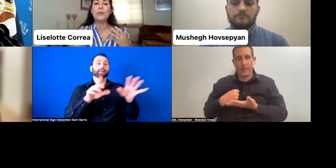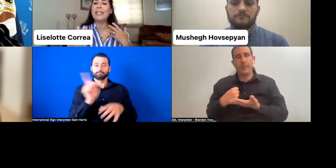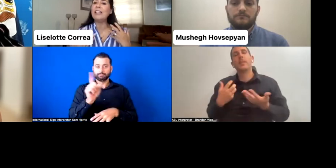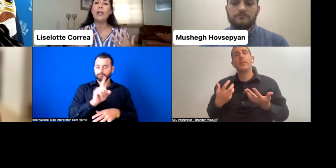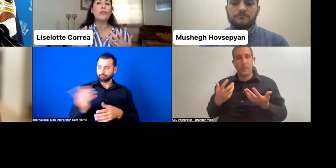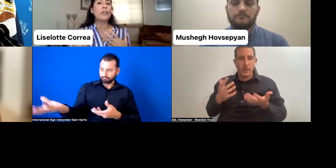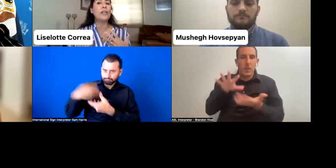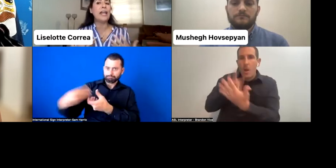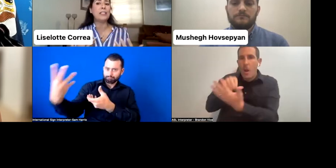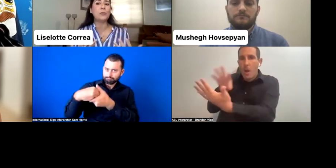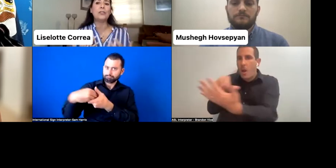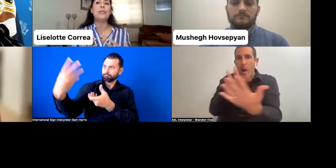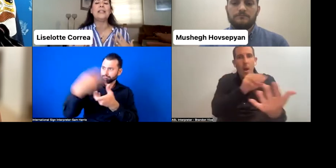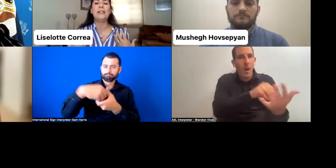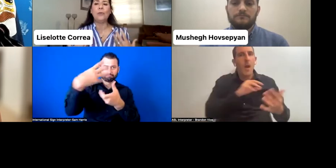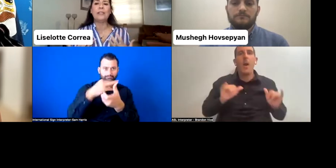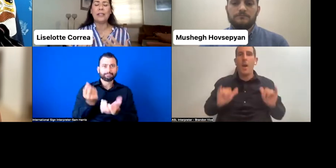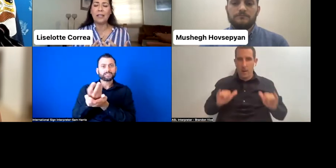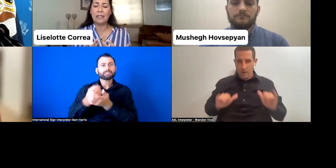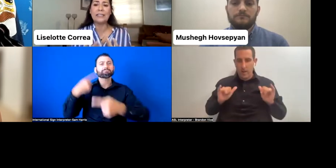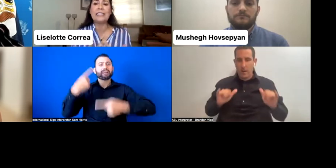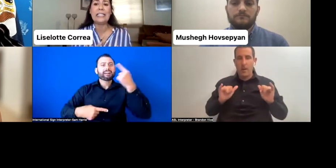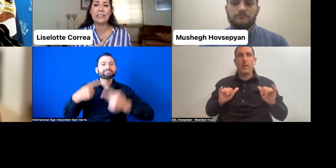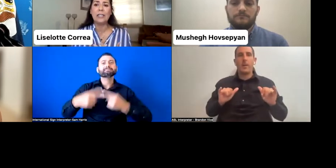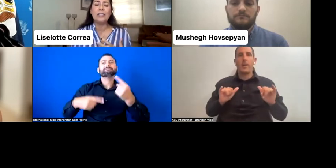we cannot recognize what is needed.